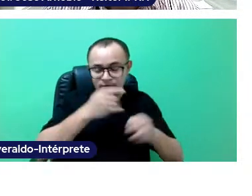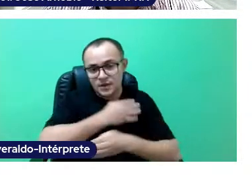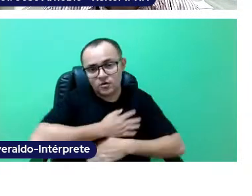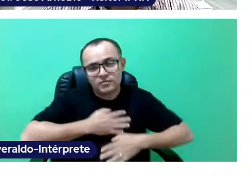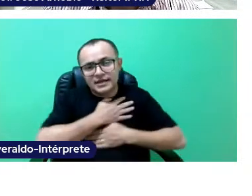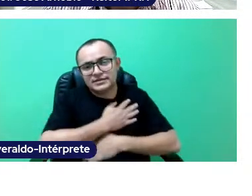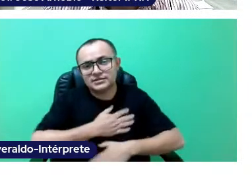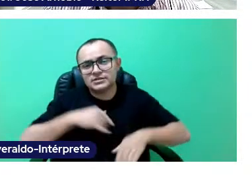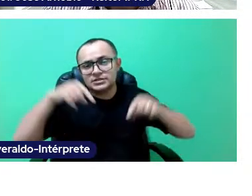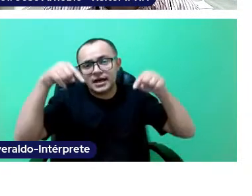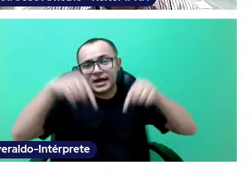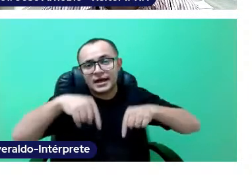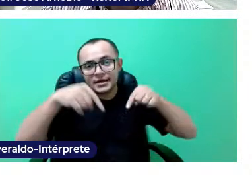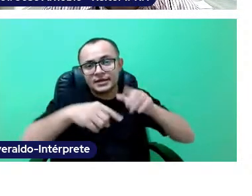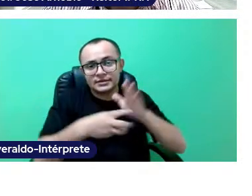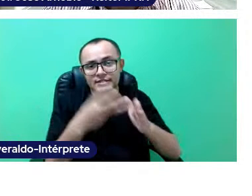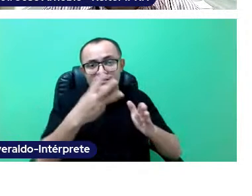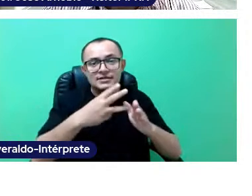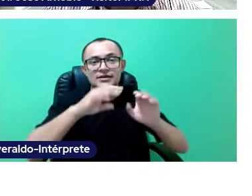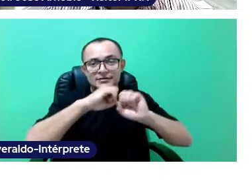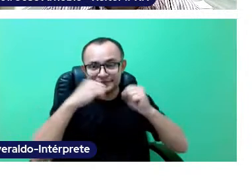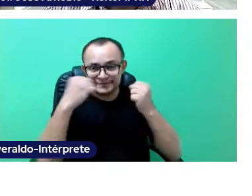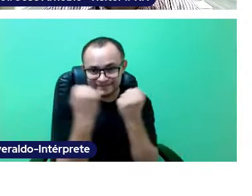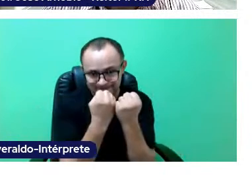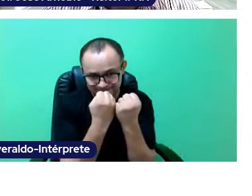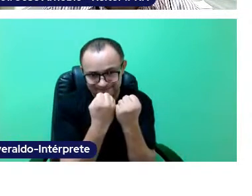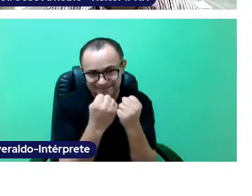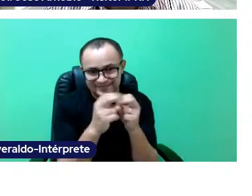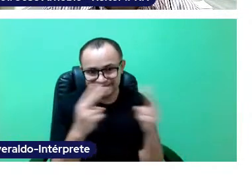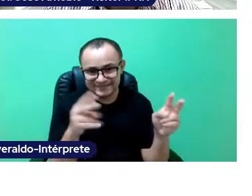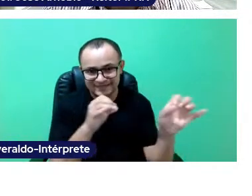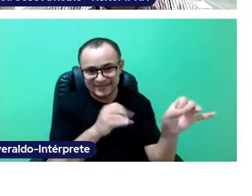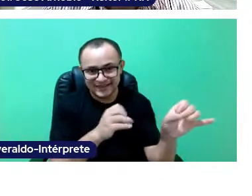I am still breathing hard 'cause I came here running.